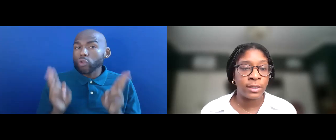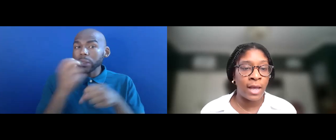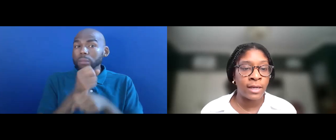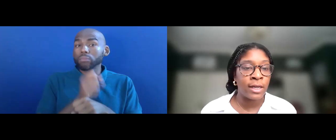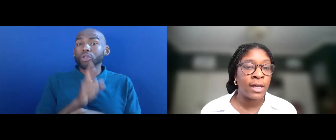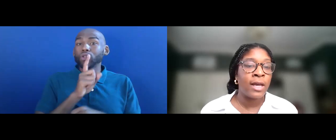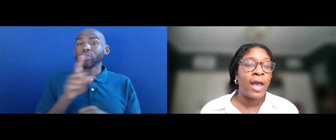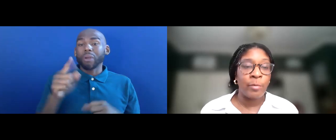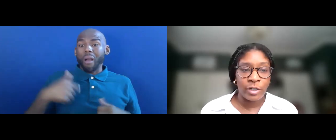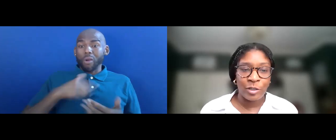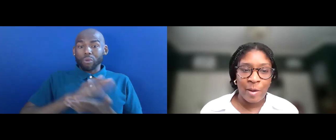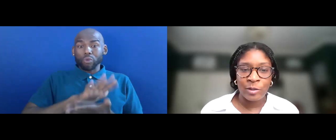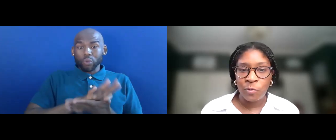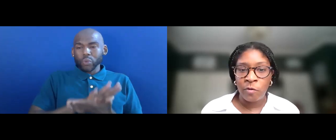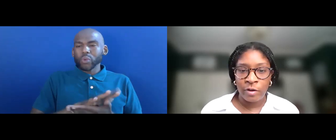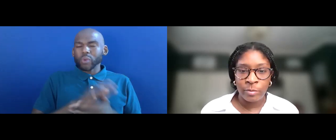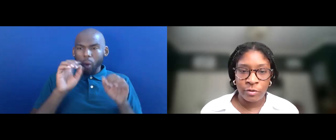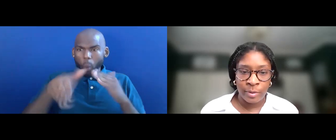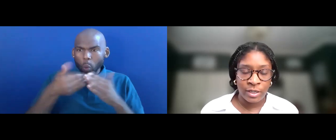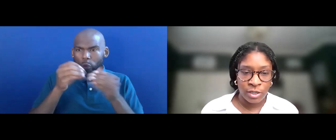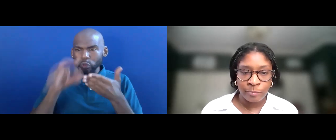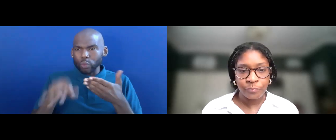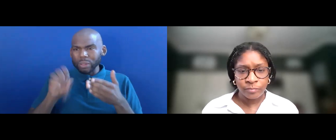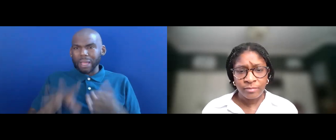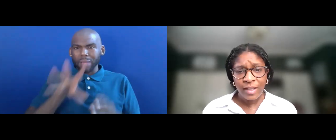STUDENTS PARTICIPATE FREE OF DISCRIMINATION